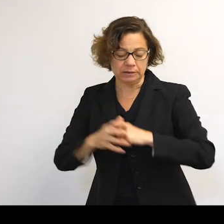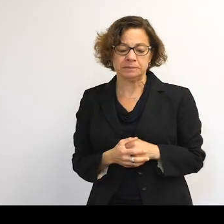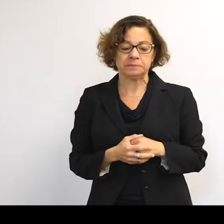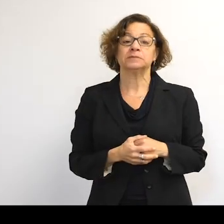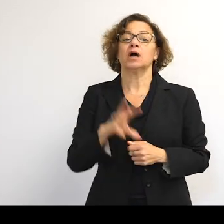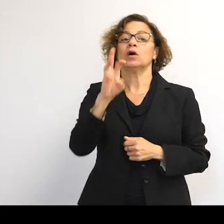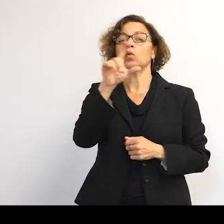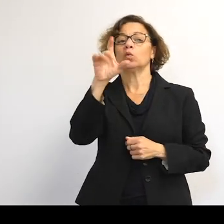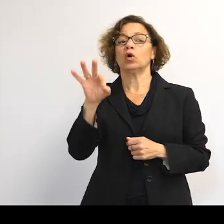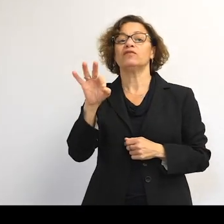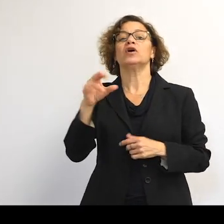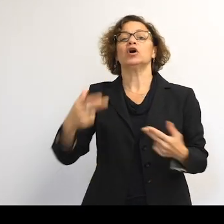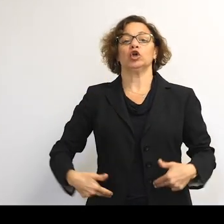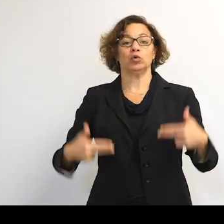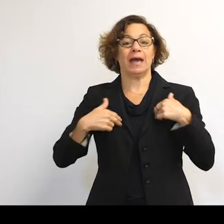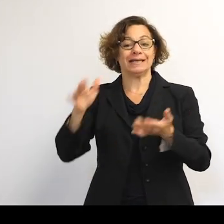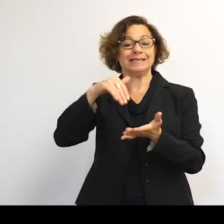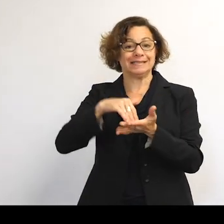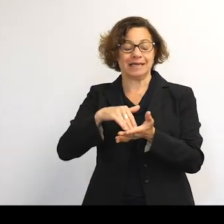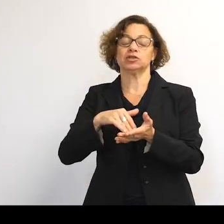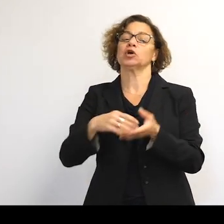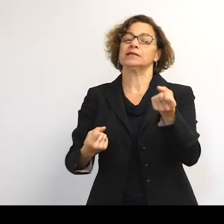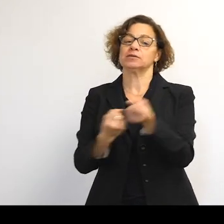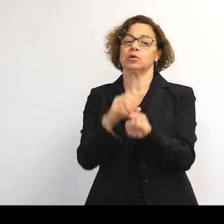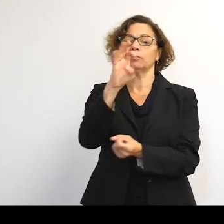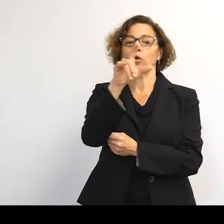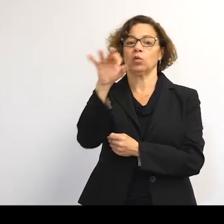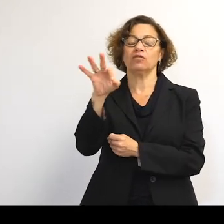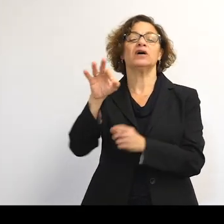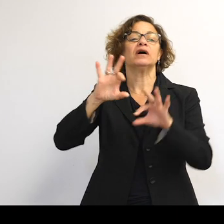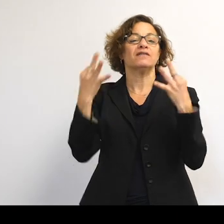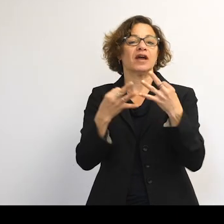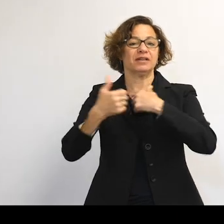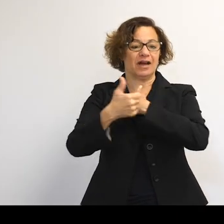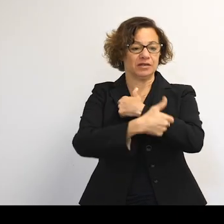The Wolf Humanities Center is generously supported by the Wolf Family Foundation, the Hershey Family